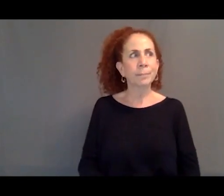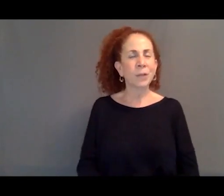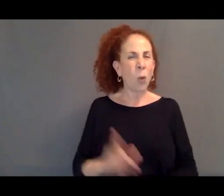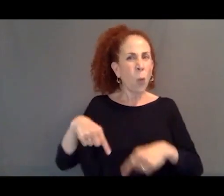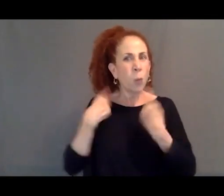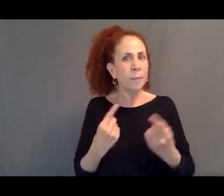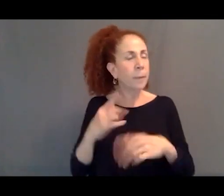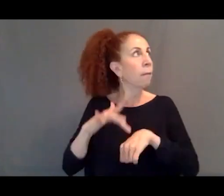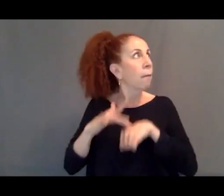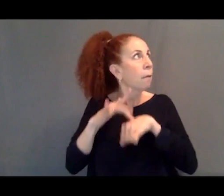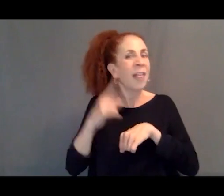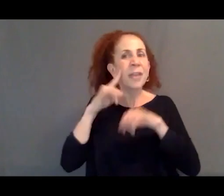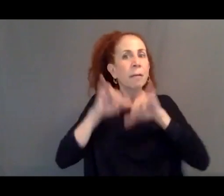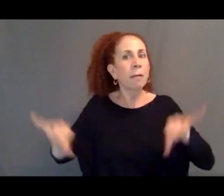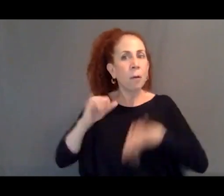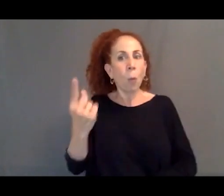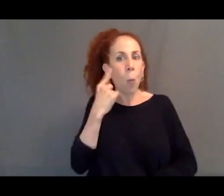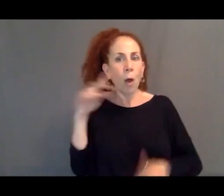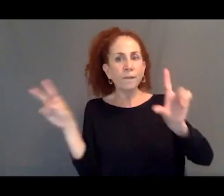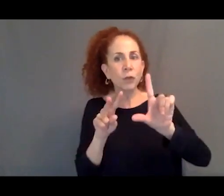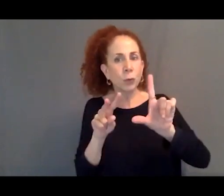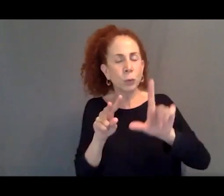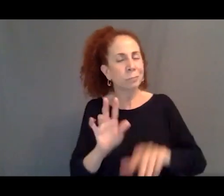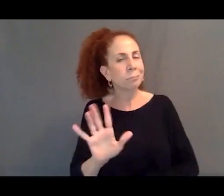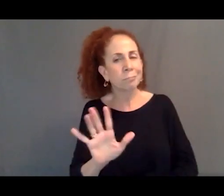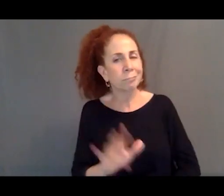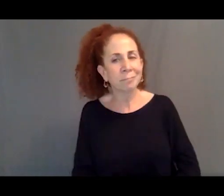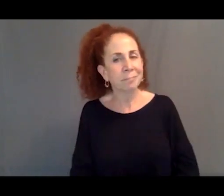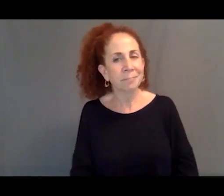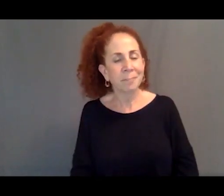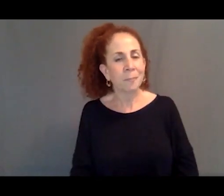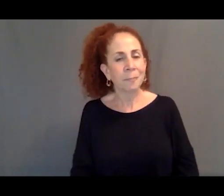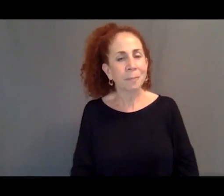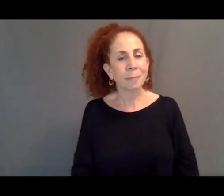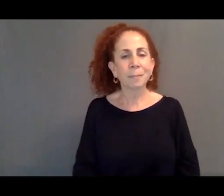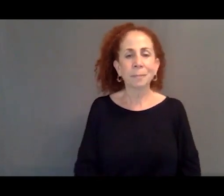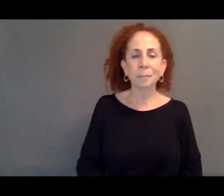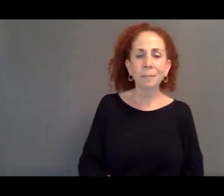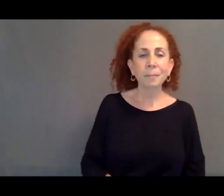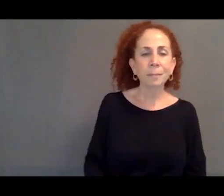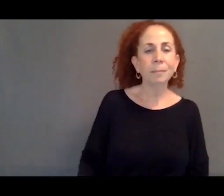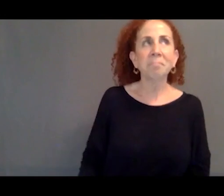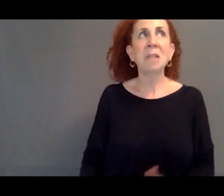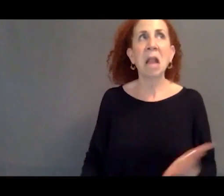into a certain way of looking at the movement of people. And with that, I will stop.